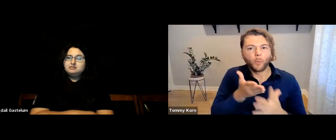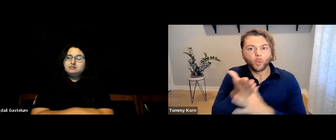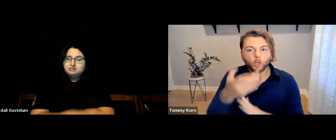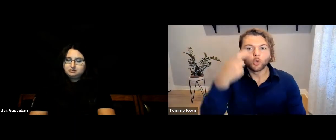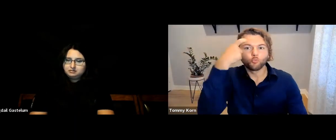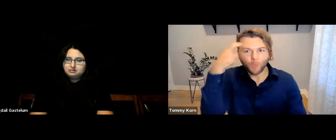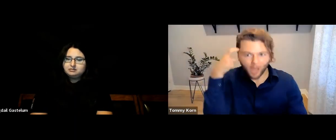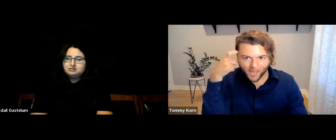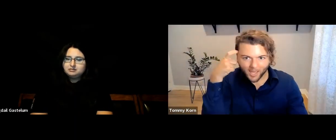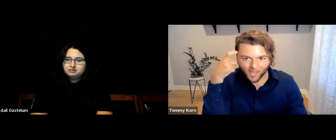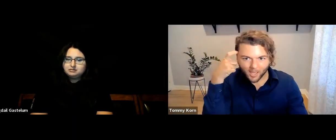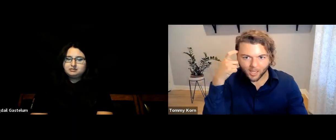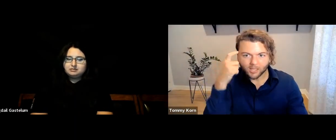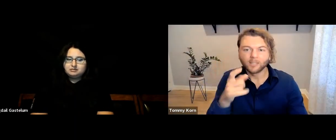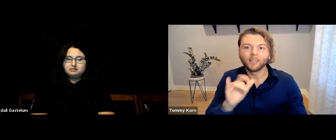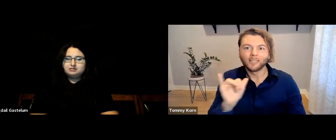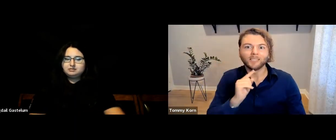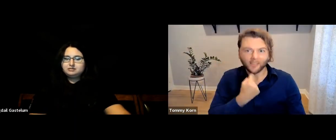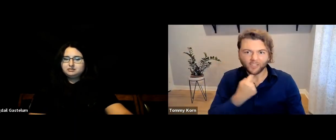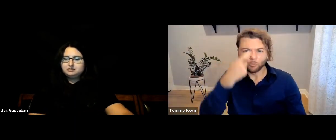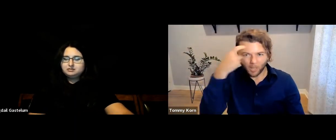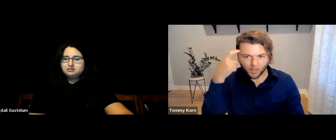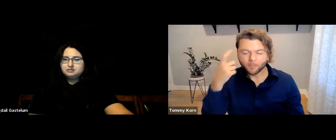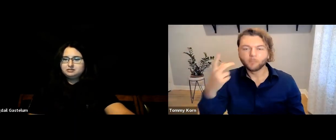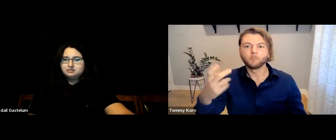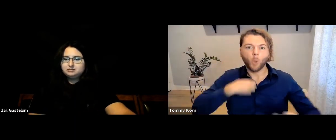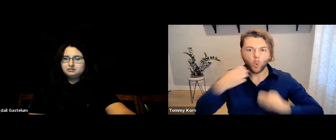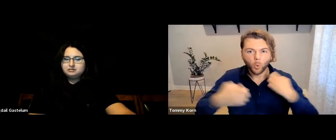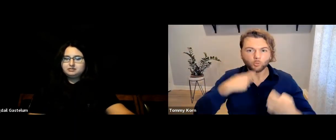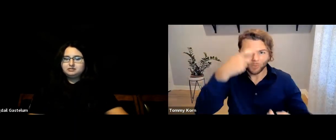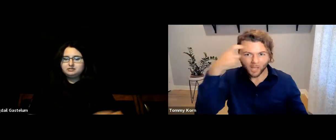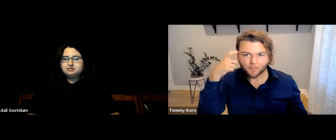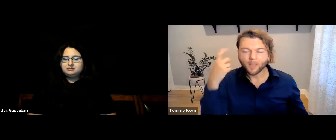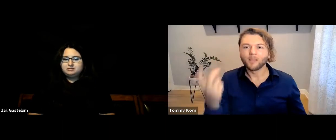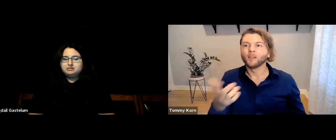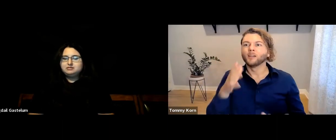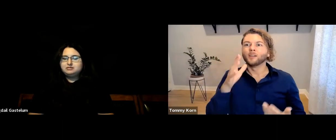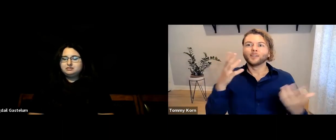experienced that severe emotional trauma.